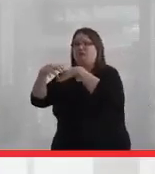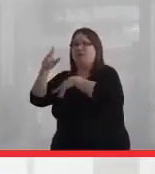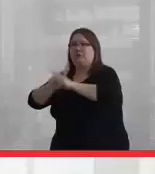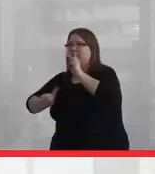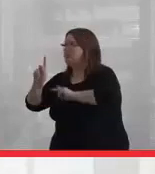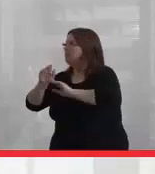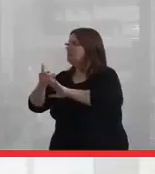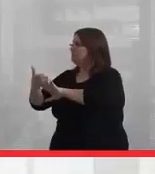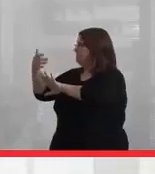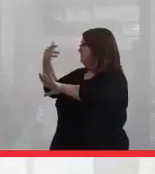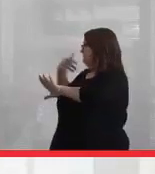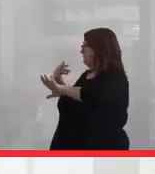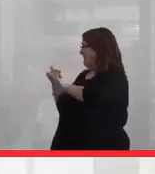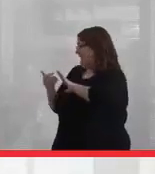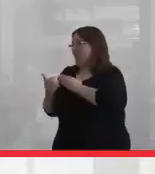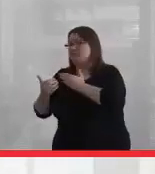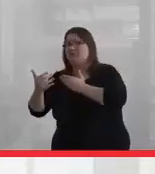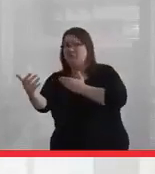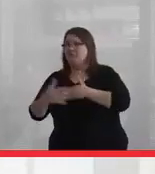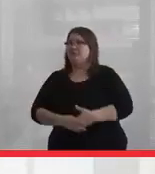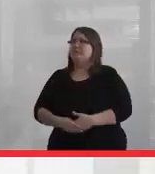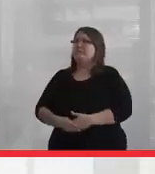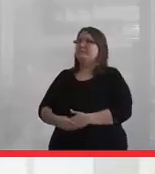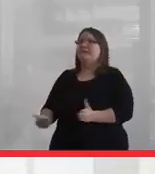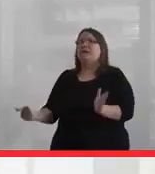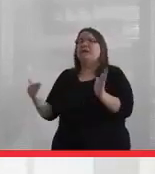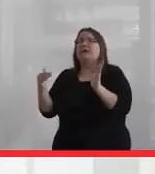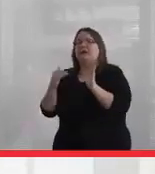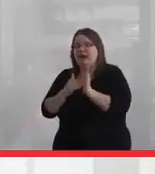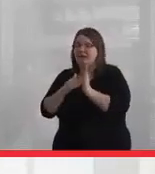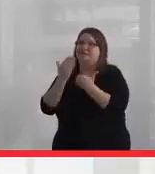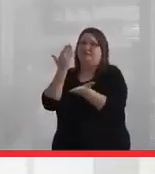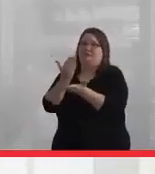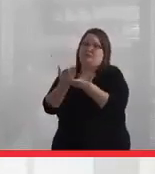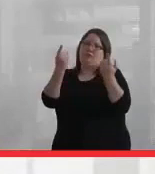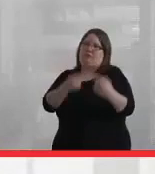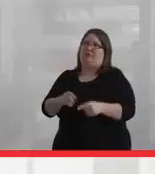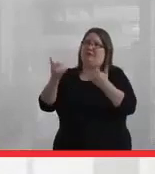historical and current. Again, as evidenced by what's going on in our country